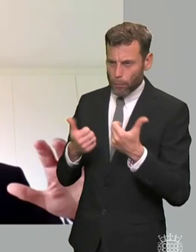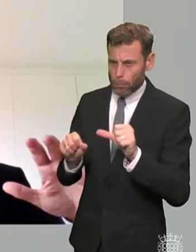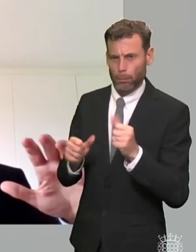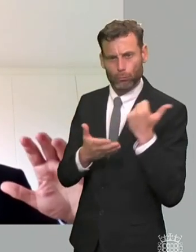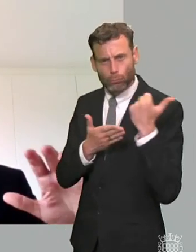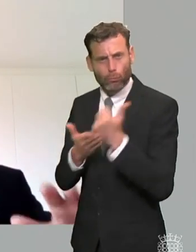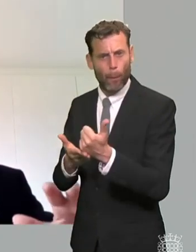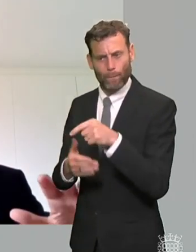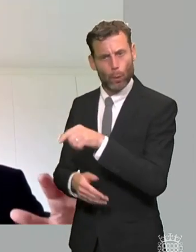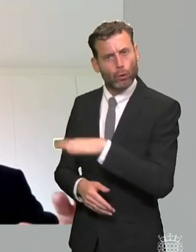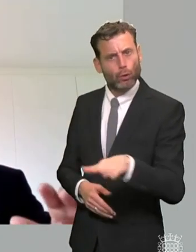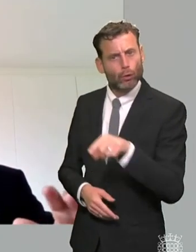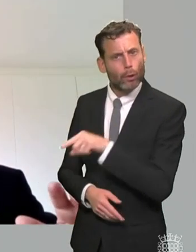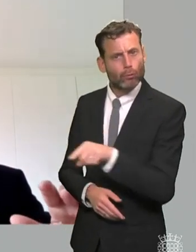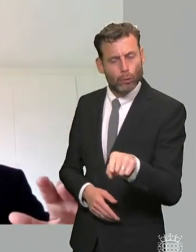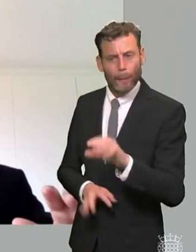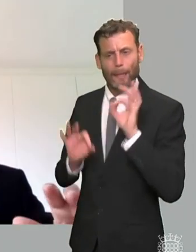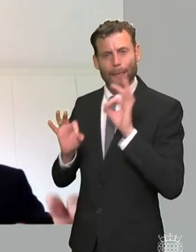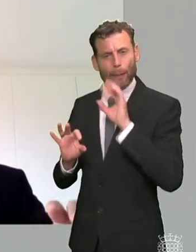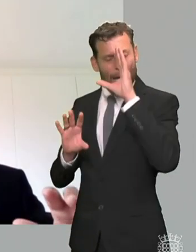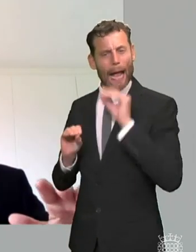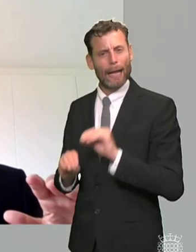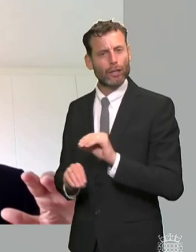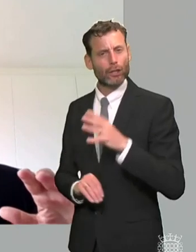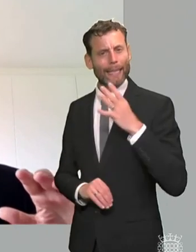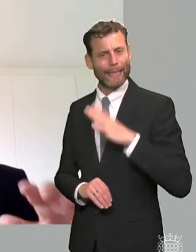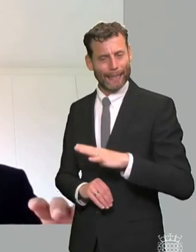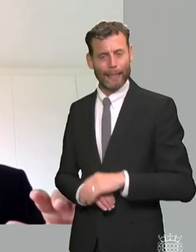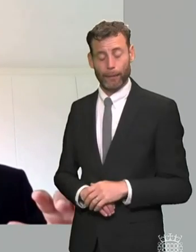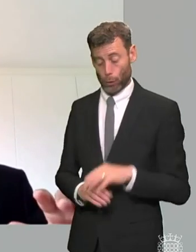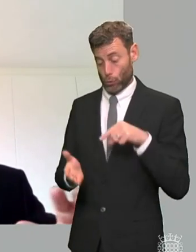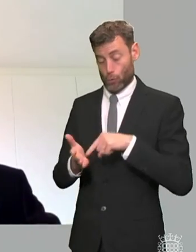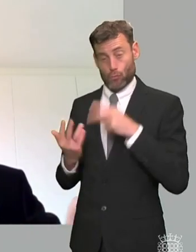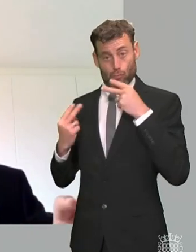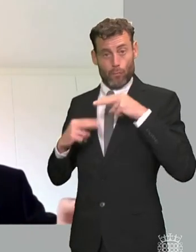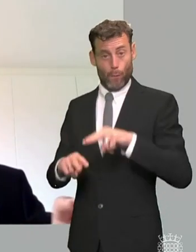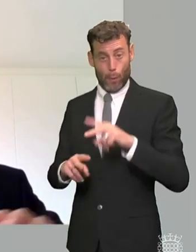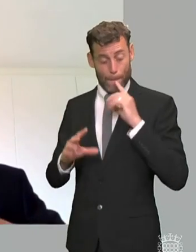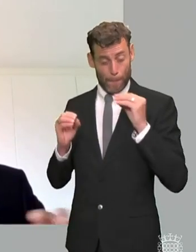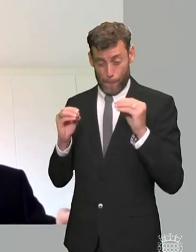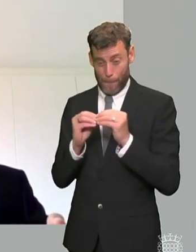but there's really no reference whatsoever to our role in the review even though the review focuses